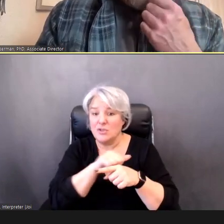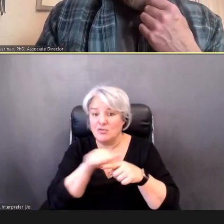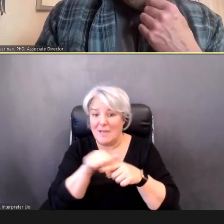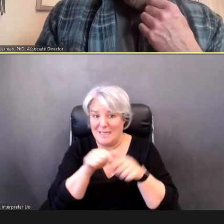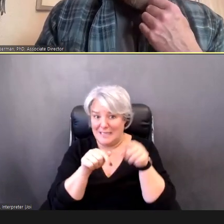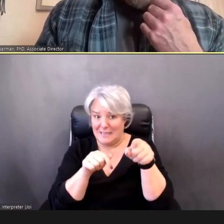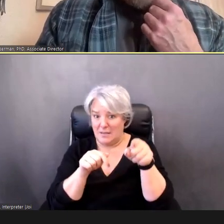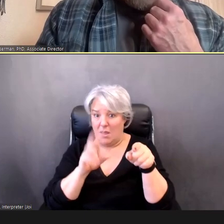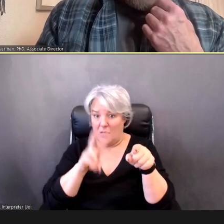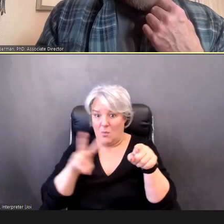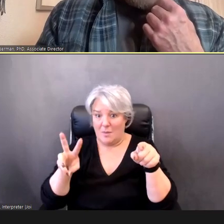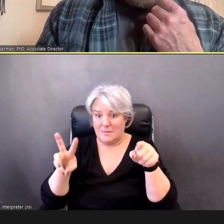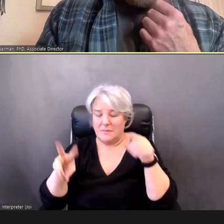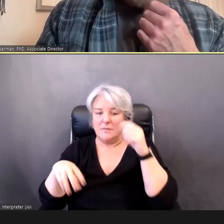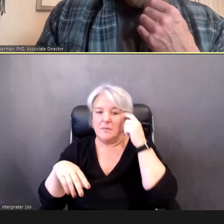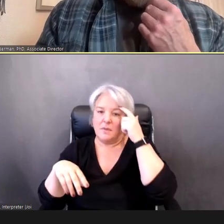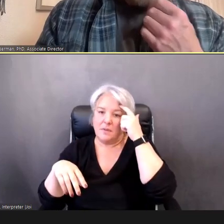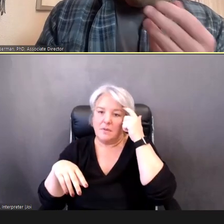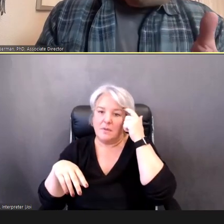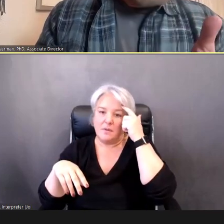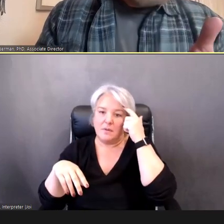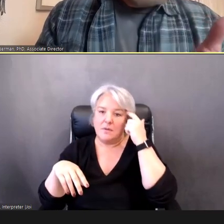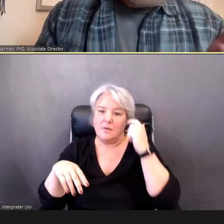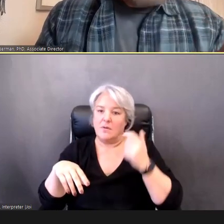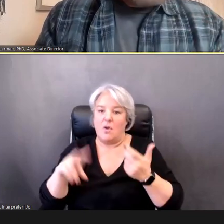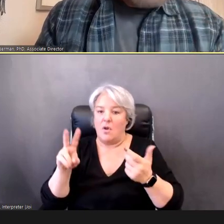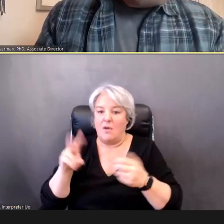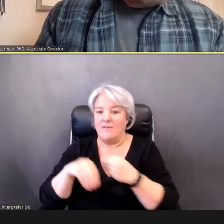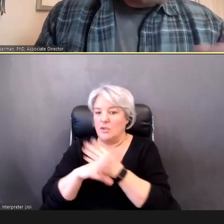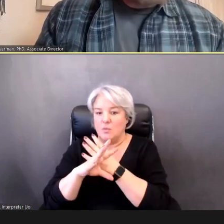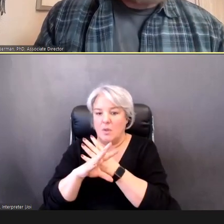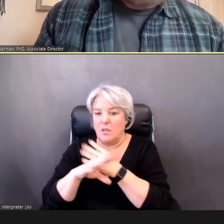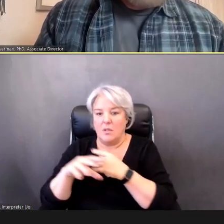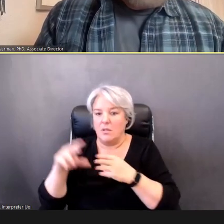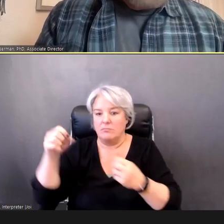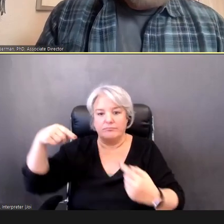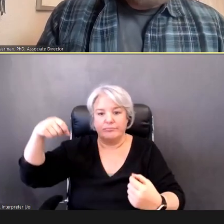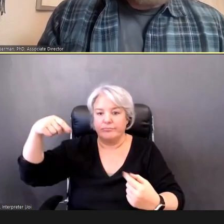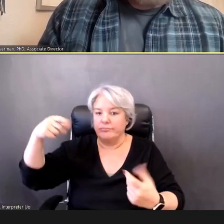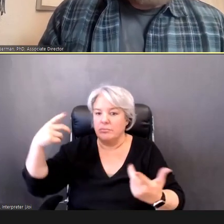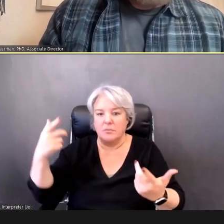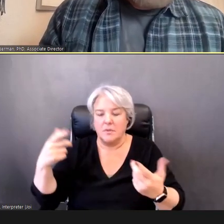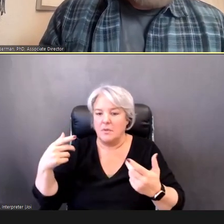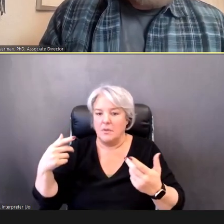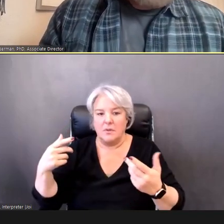Virtual, so they will allow you to do the training, whenever you need the training.